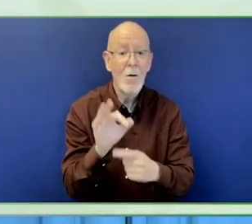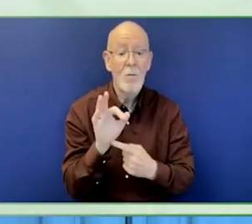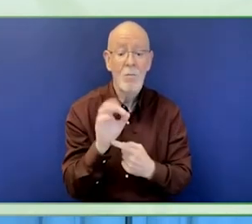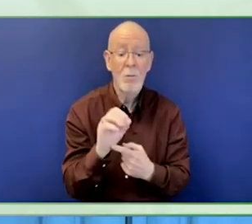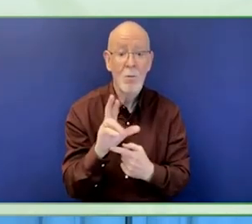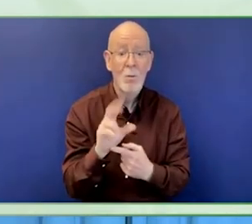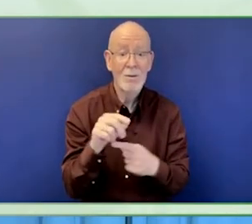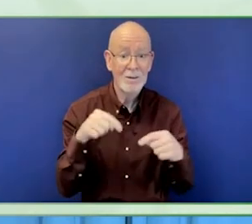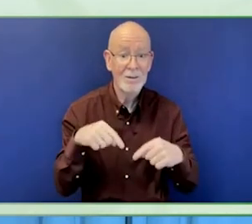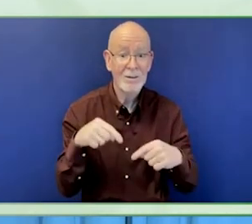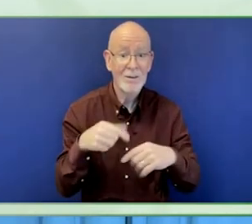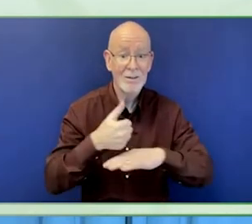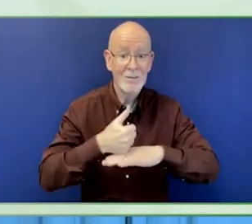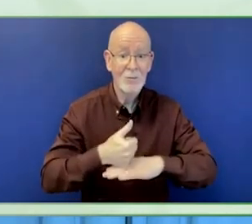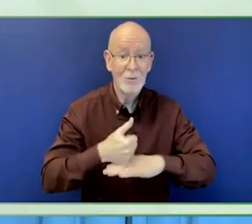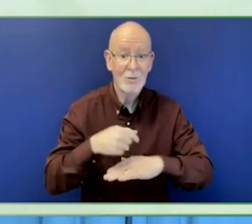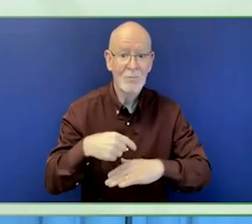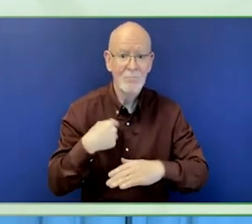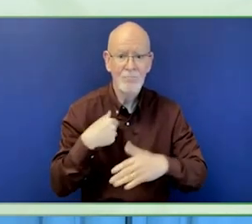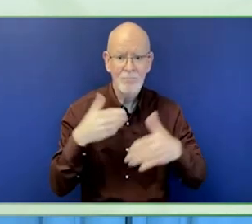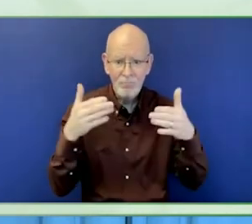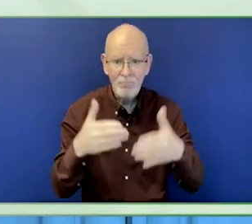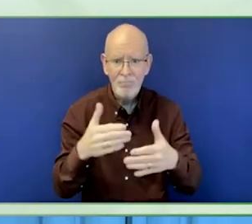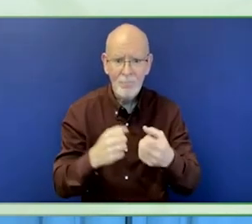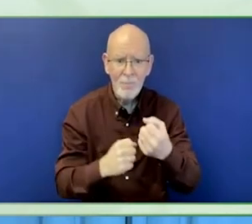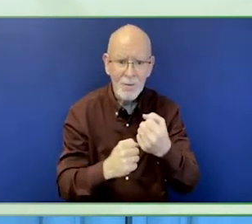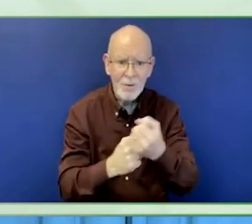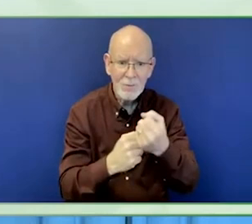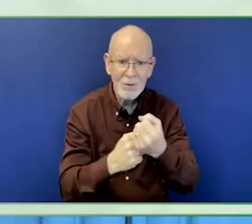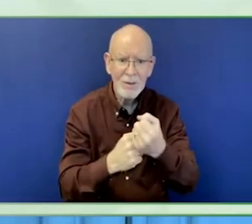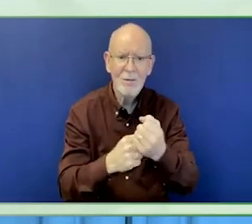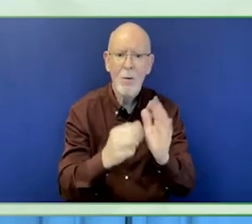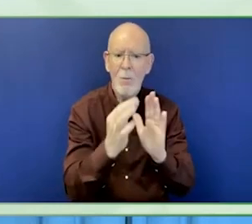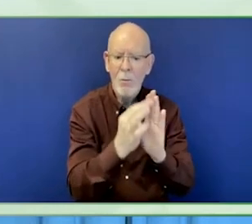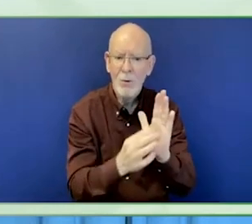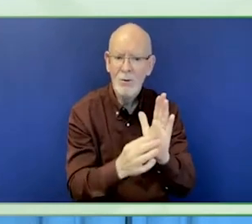And the more support that the champion has from senior leadership of their peers, the better.